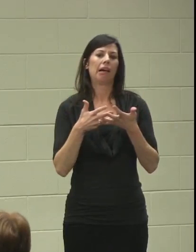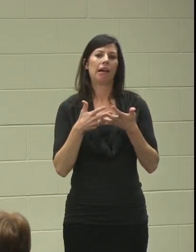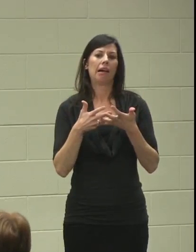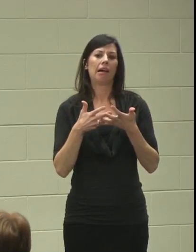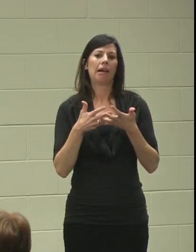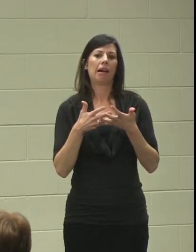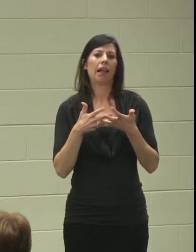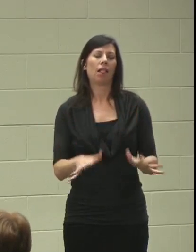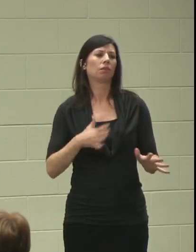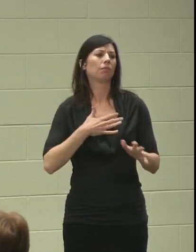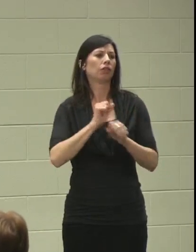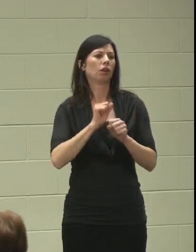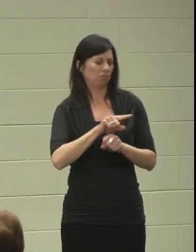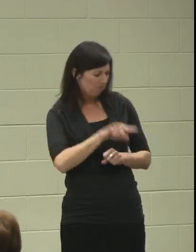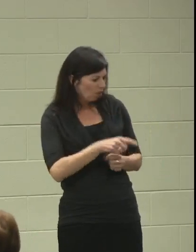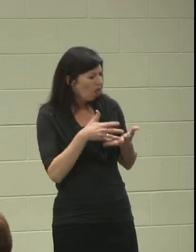Why did you lose your job? Do you know?